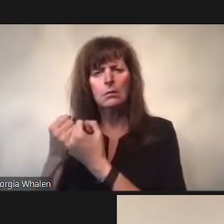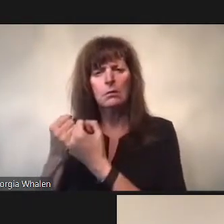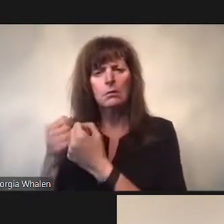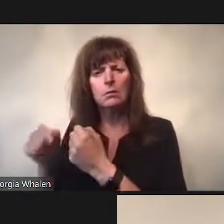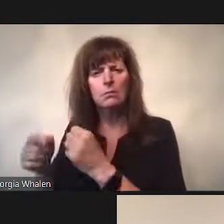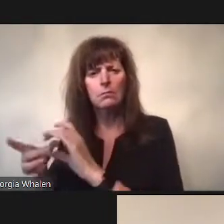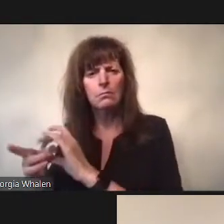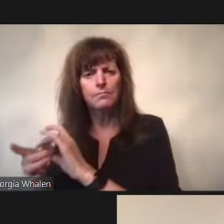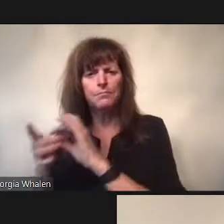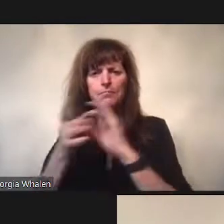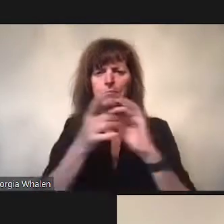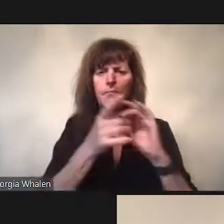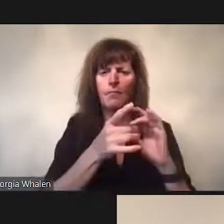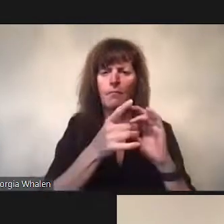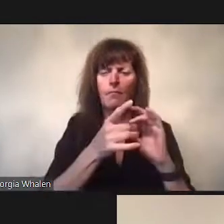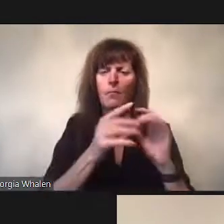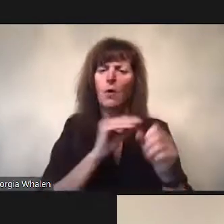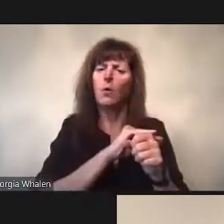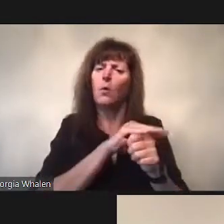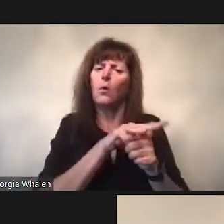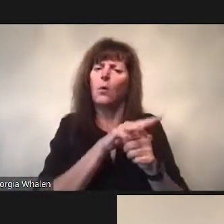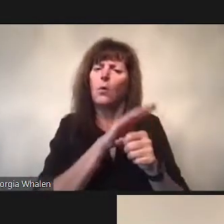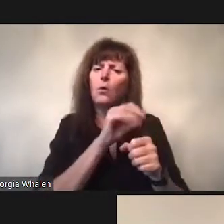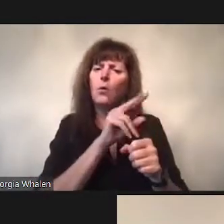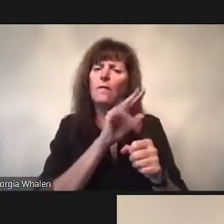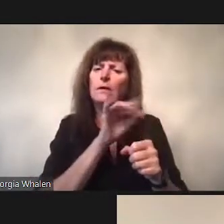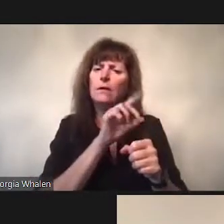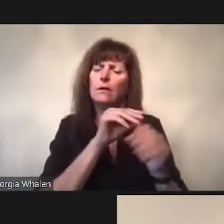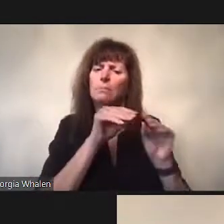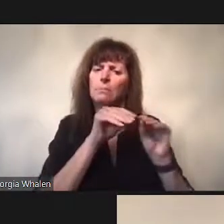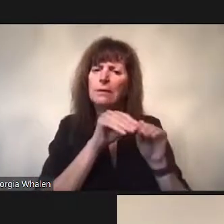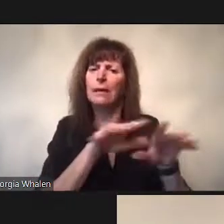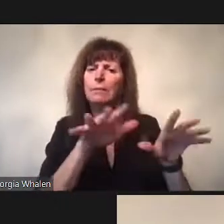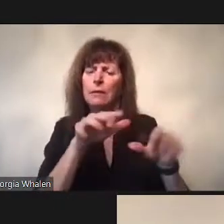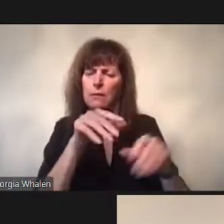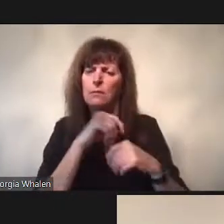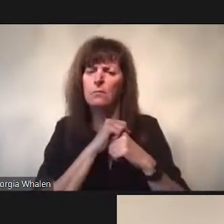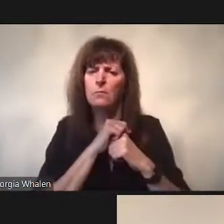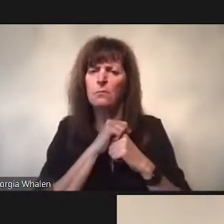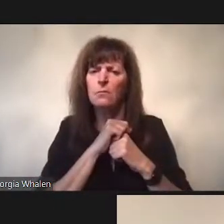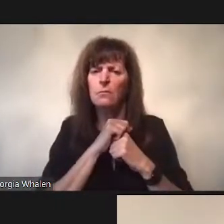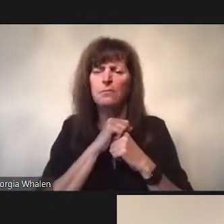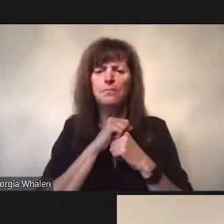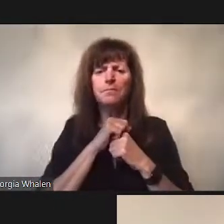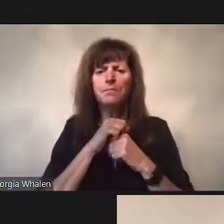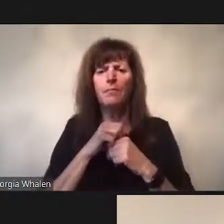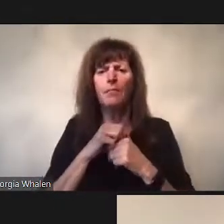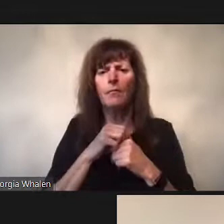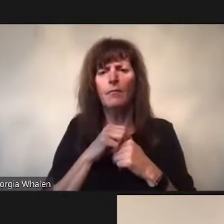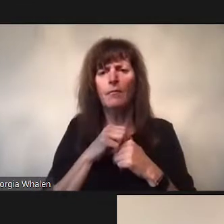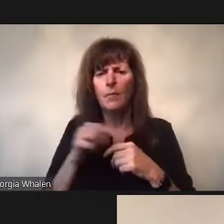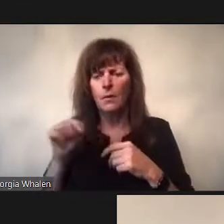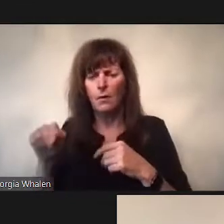I was wondering if each of you could perhaps describe a bit about how you understand the social, or the idea of the social